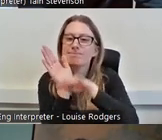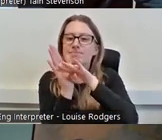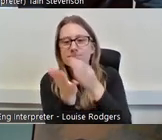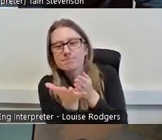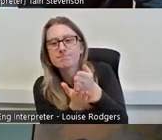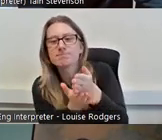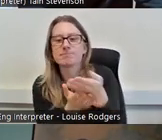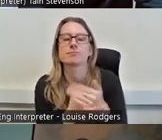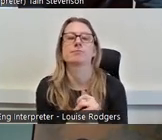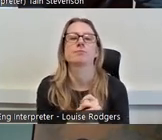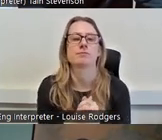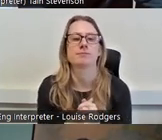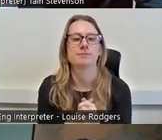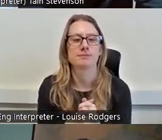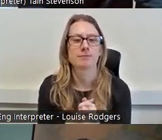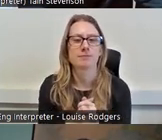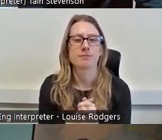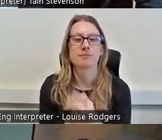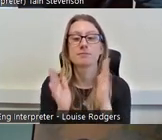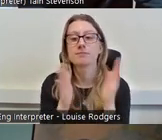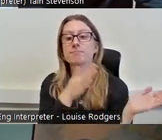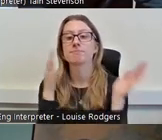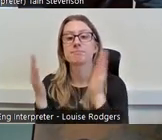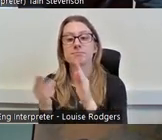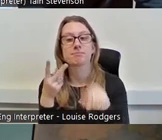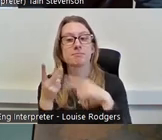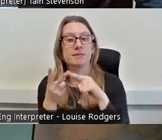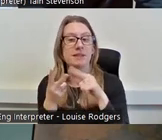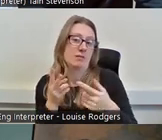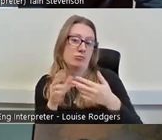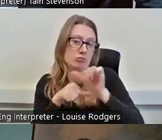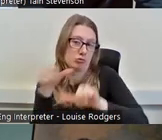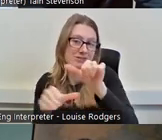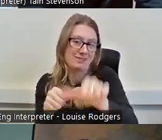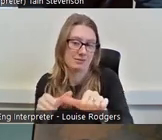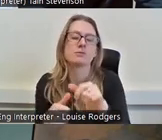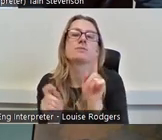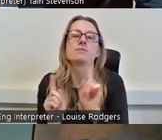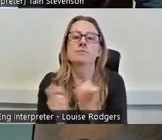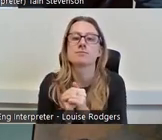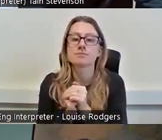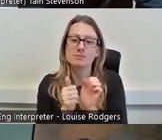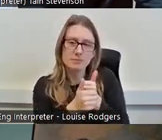Another process regarding working for free, support your volunteers to search and apply